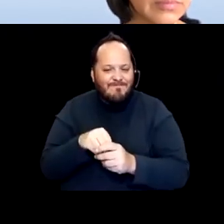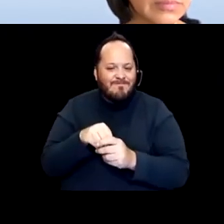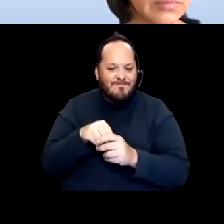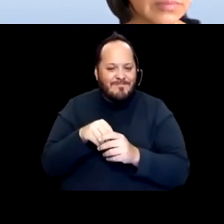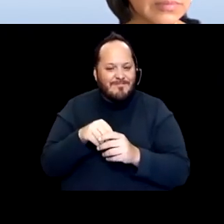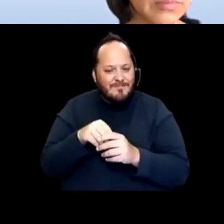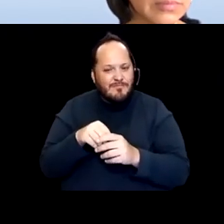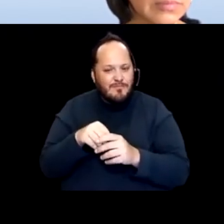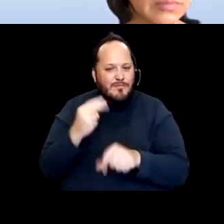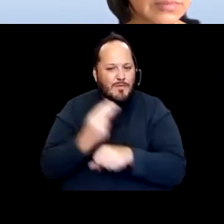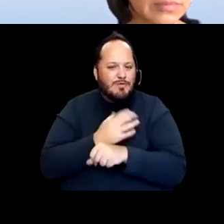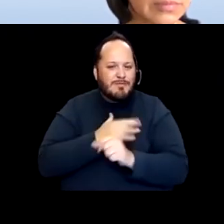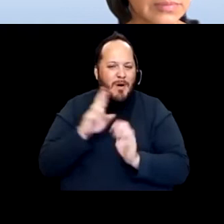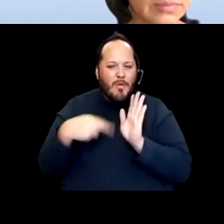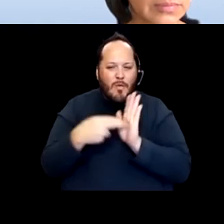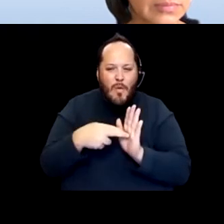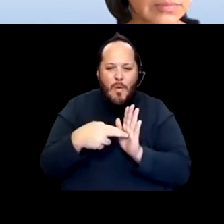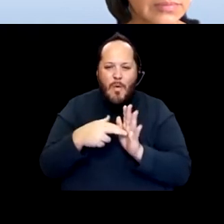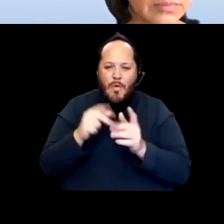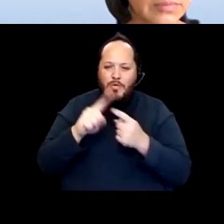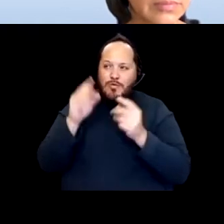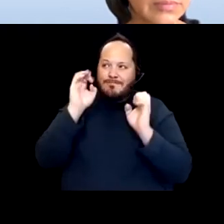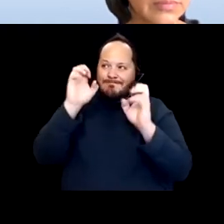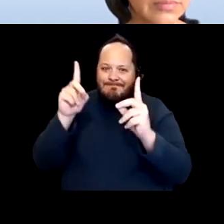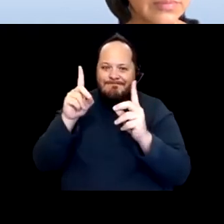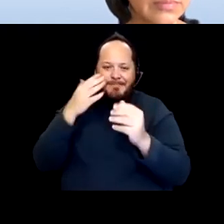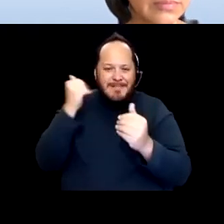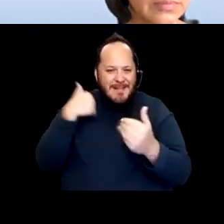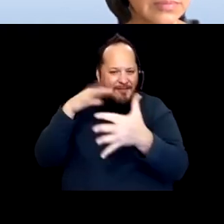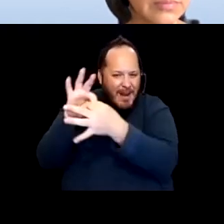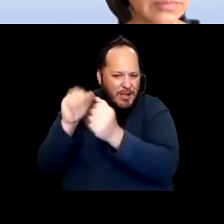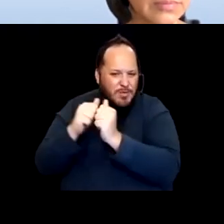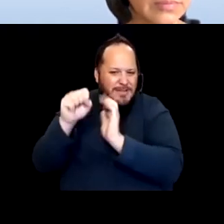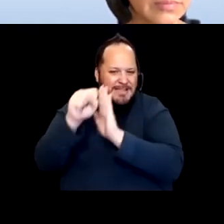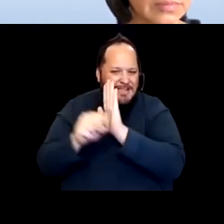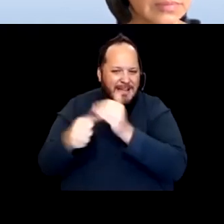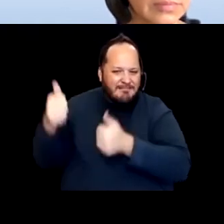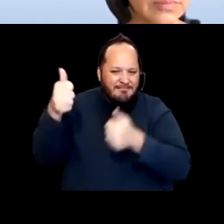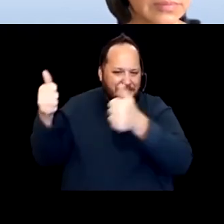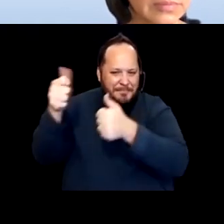To be able to have the connections with the state departments. Looking back at some of what happened really well